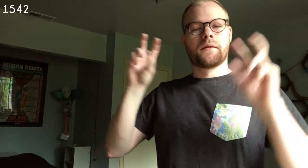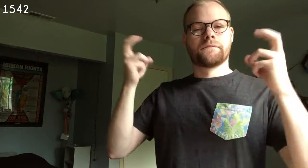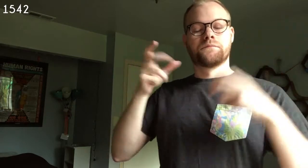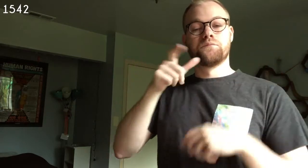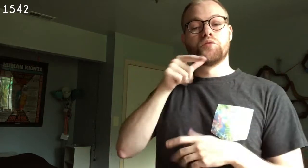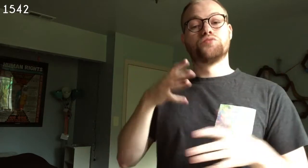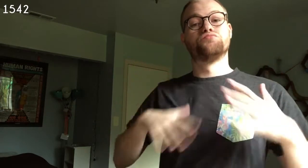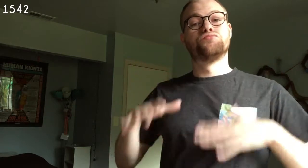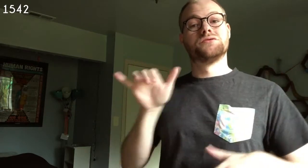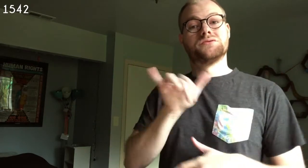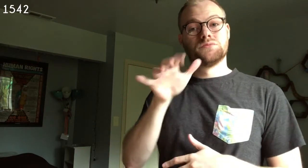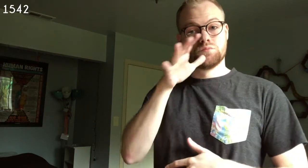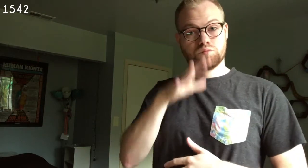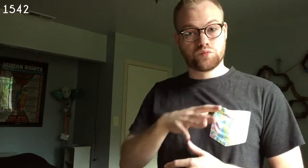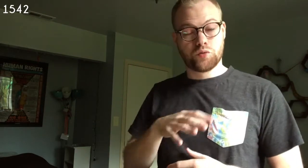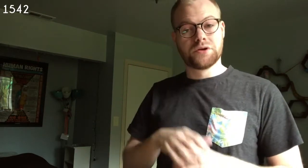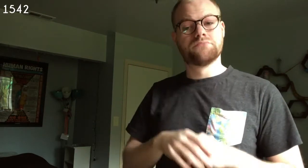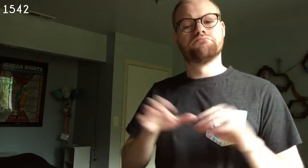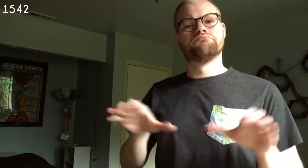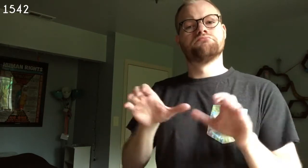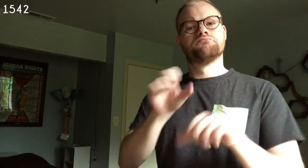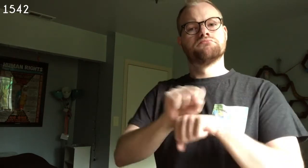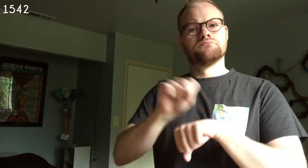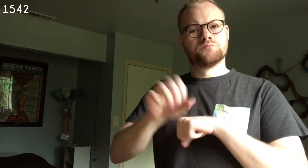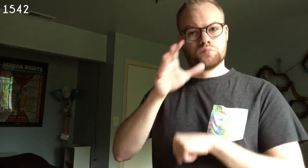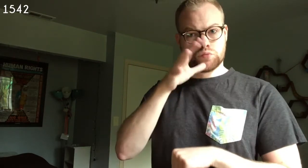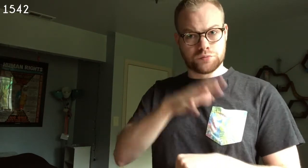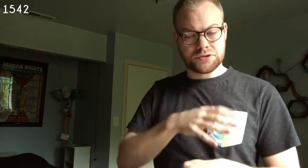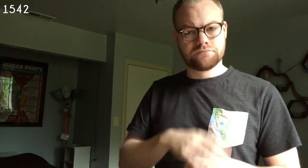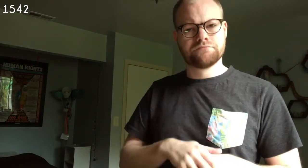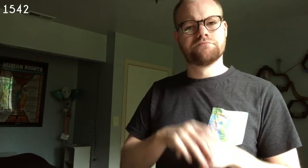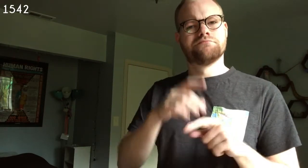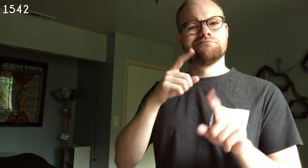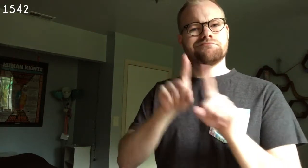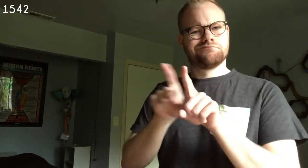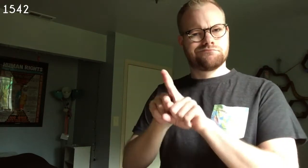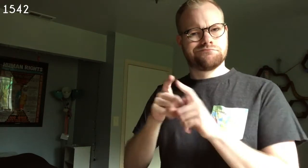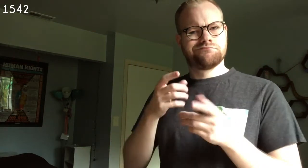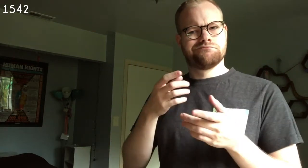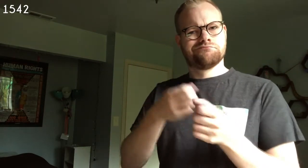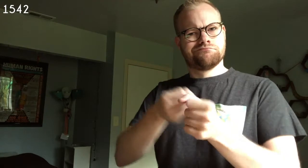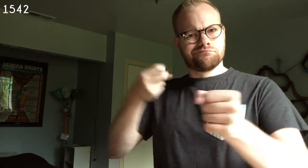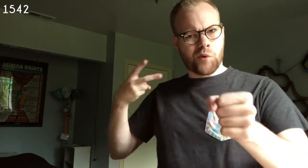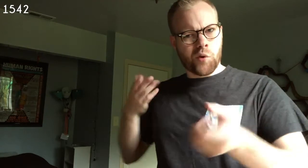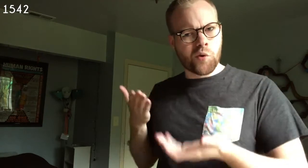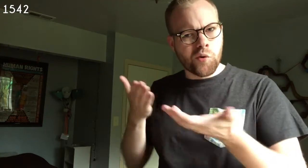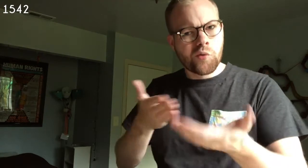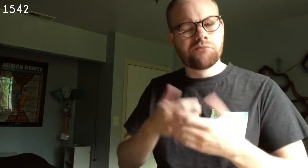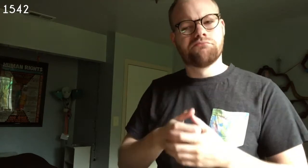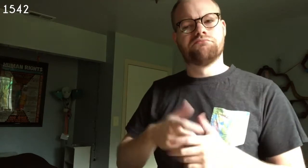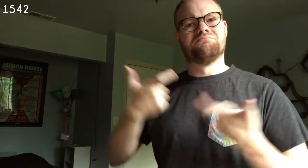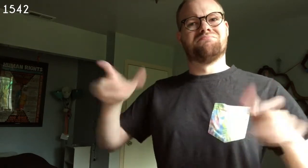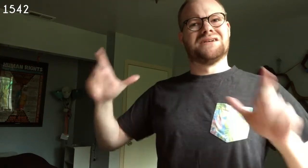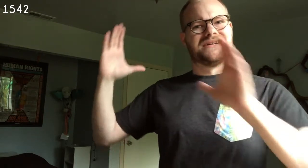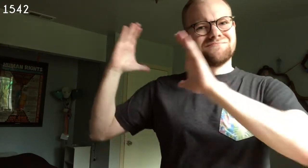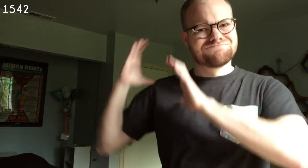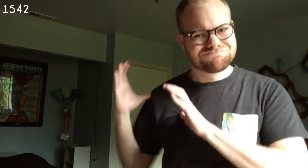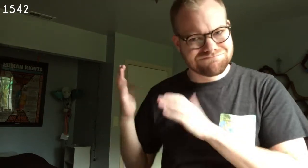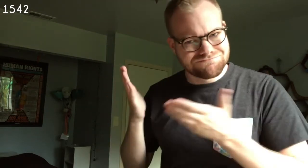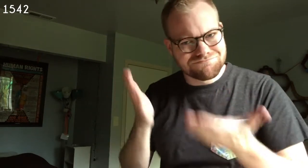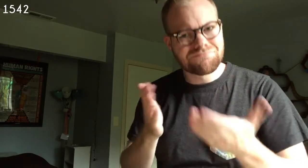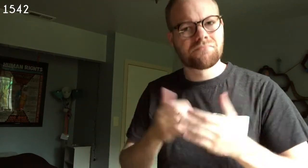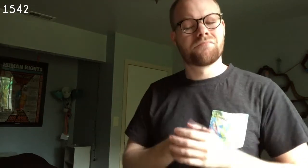"who dress like women and perform the office of women, but use the bow and carry big loads"